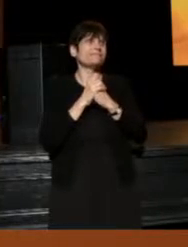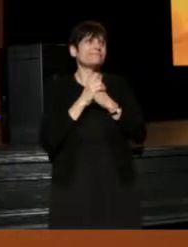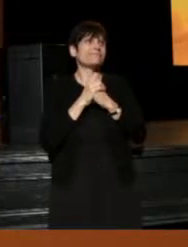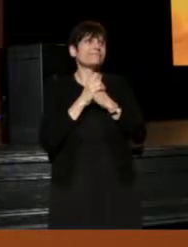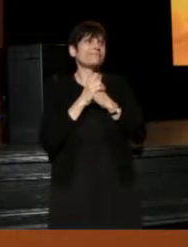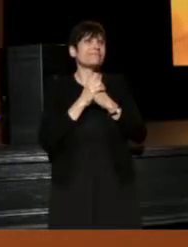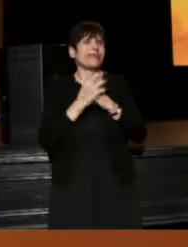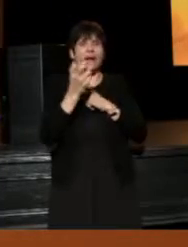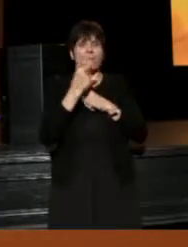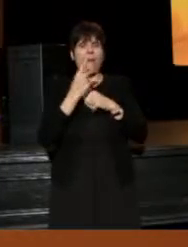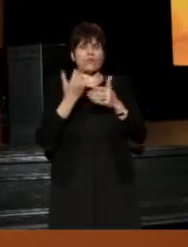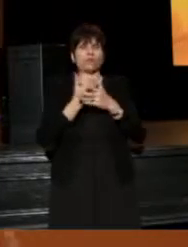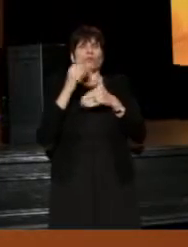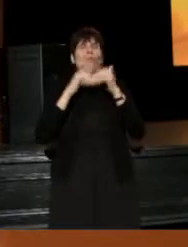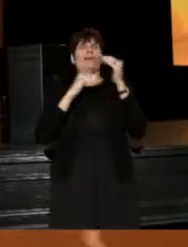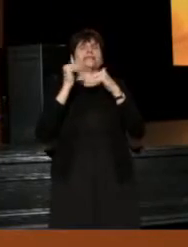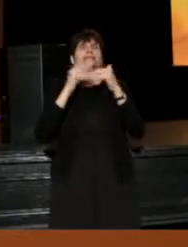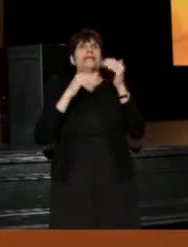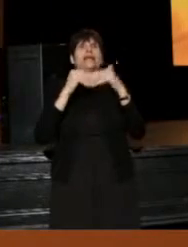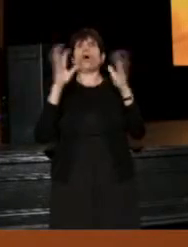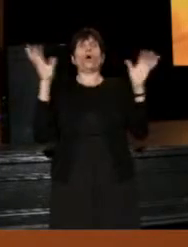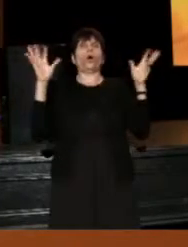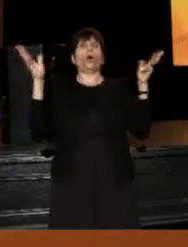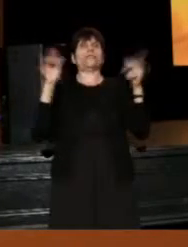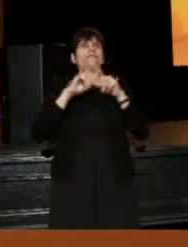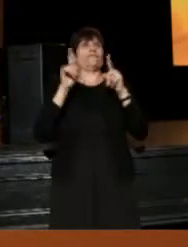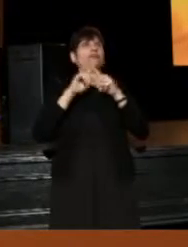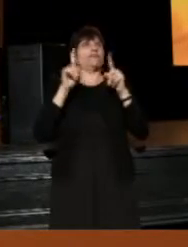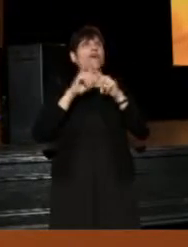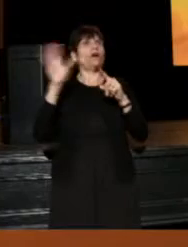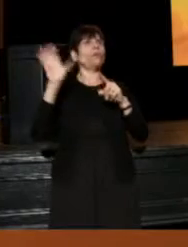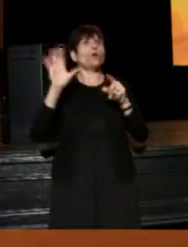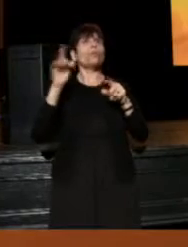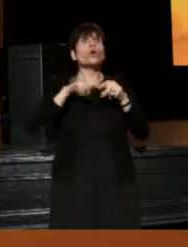They come back to a new building with a lot of things that we couldn't do before,